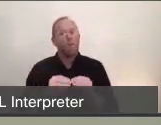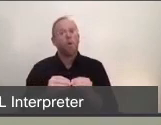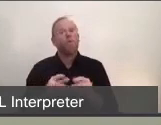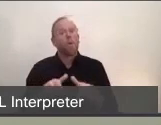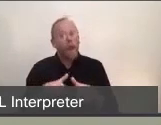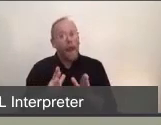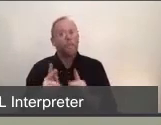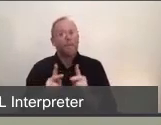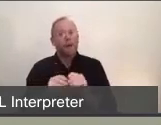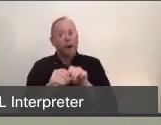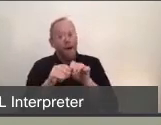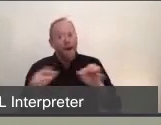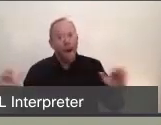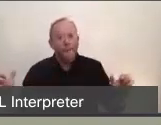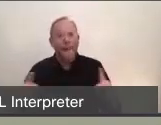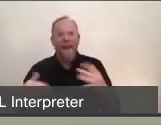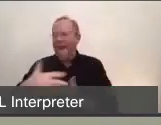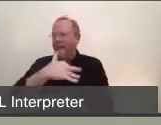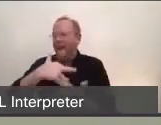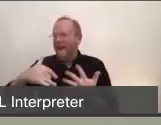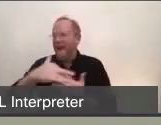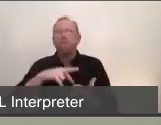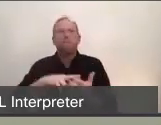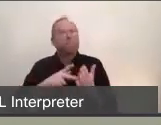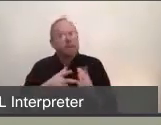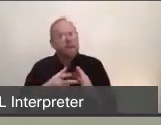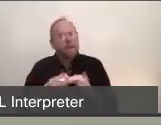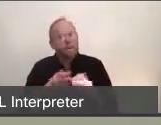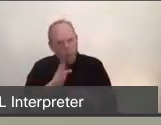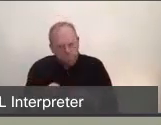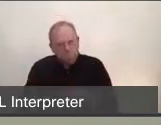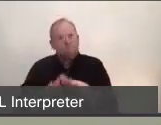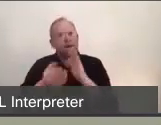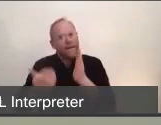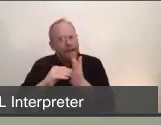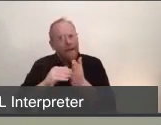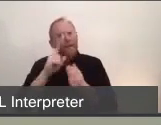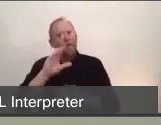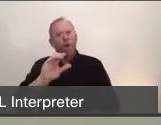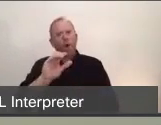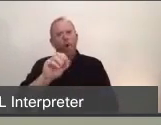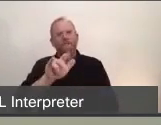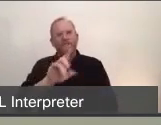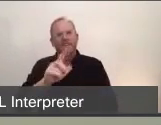in shelter in place, that will result in increased cases of COVID-19, result in increased cases of hospitalizations,